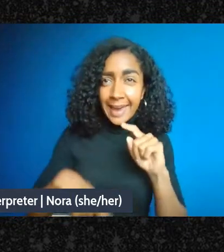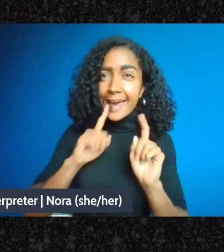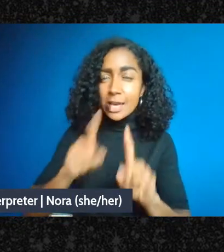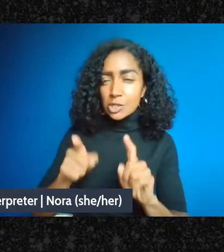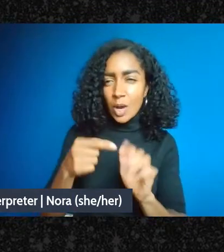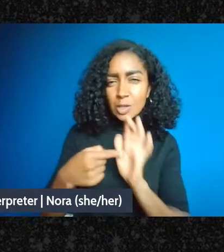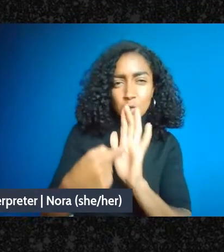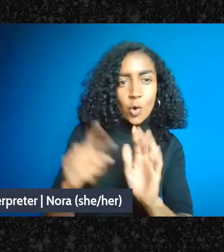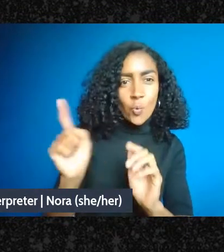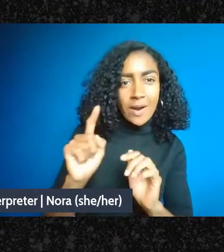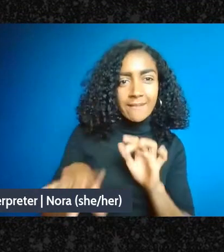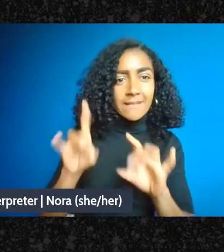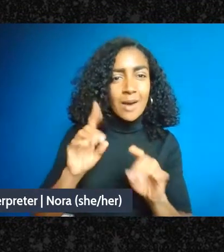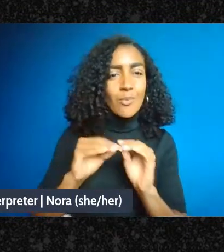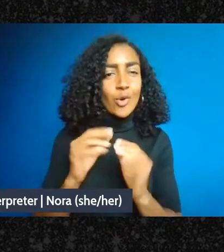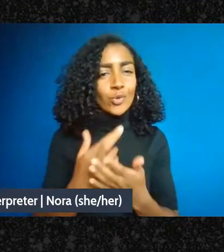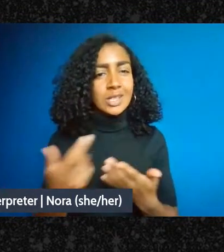So I'm going to share my presentation here,